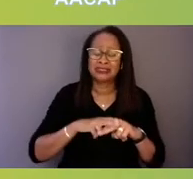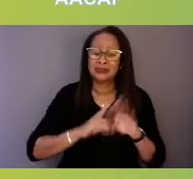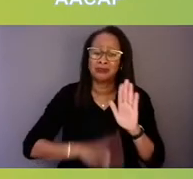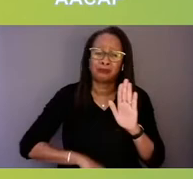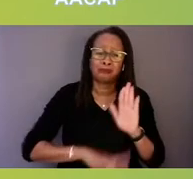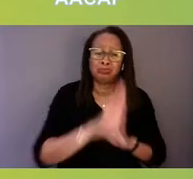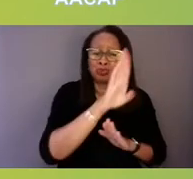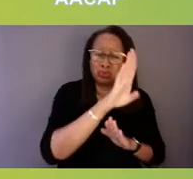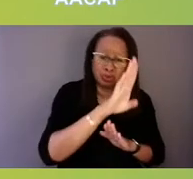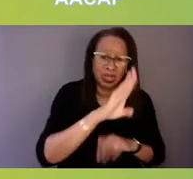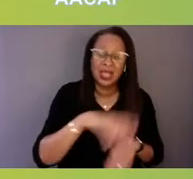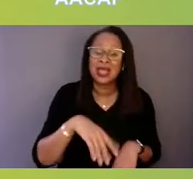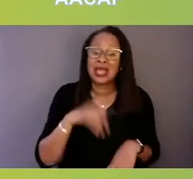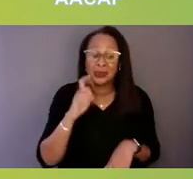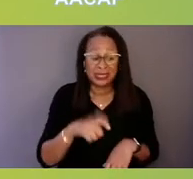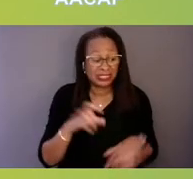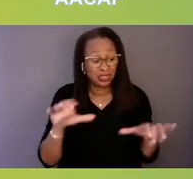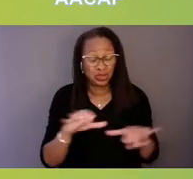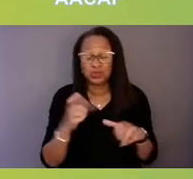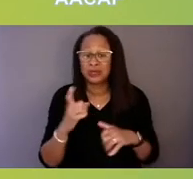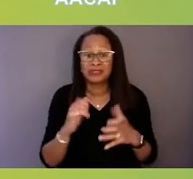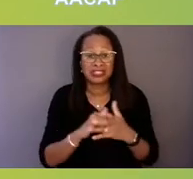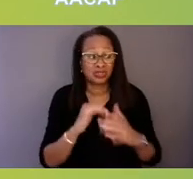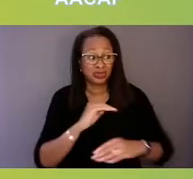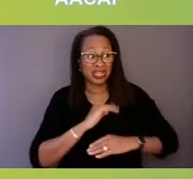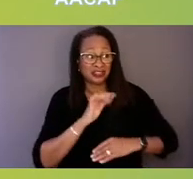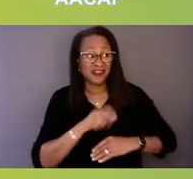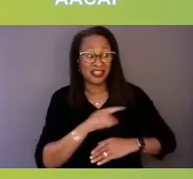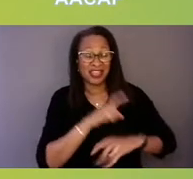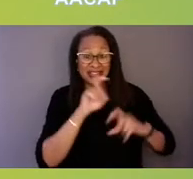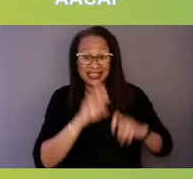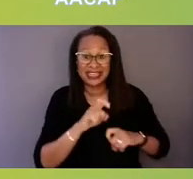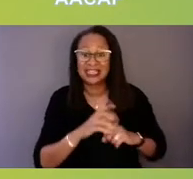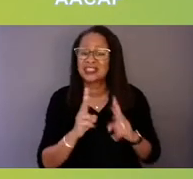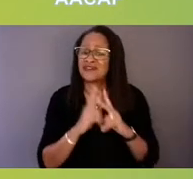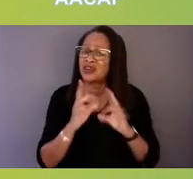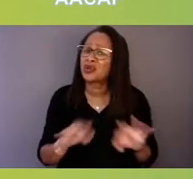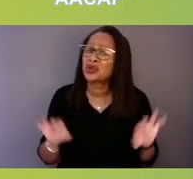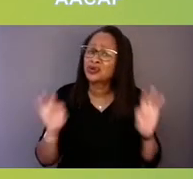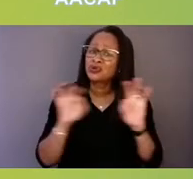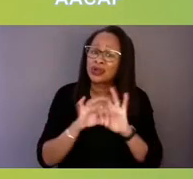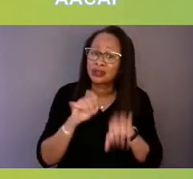so this is really just an important critical time, and we're grateful for the commitment that's there federally